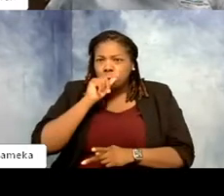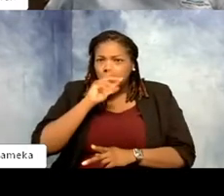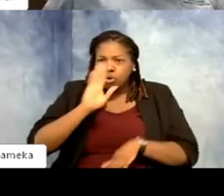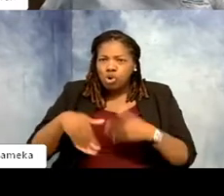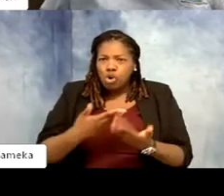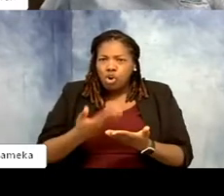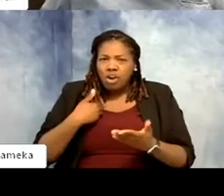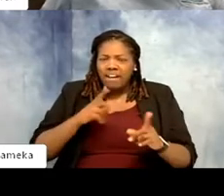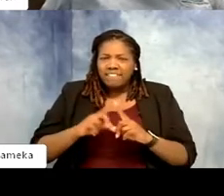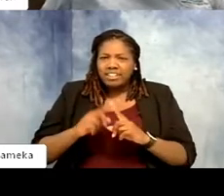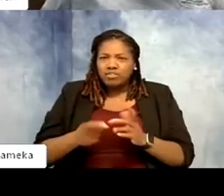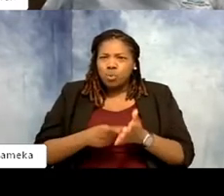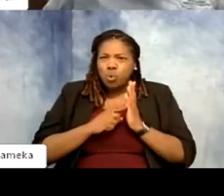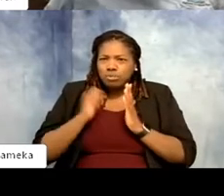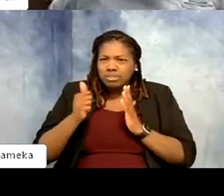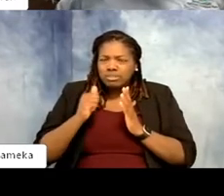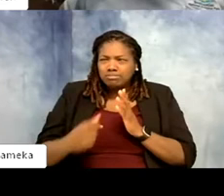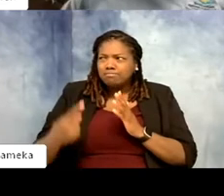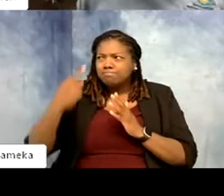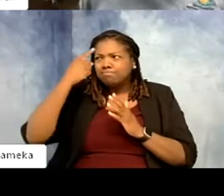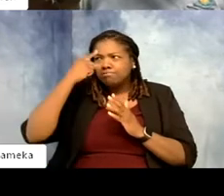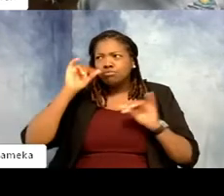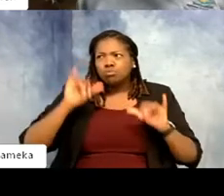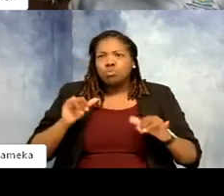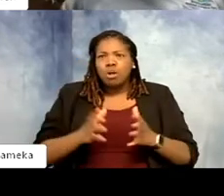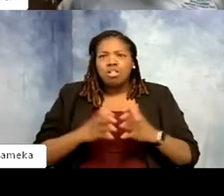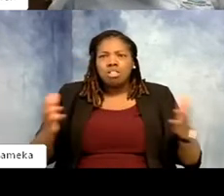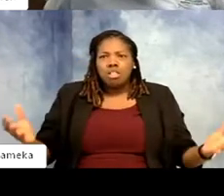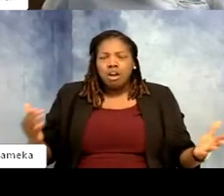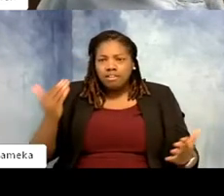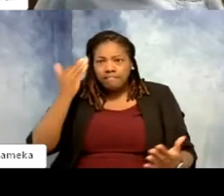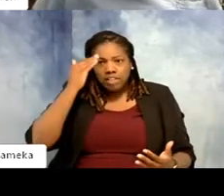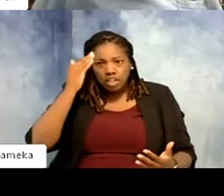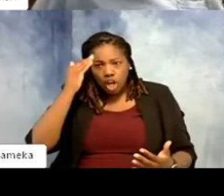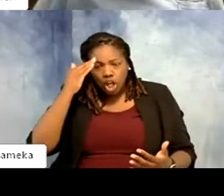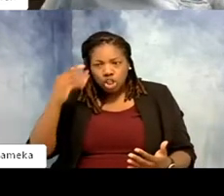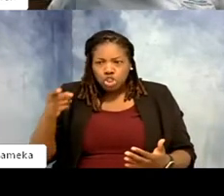requirements and it just makes me think how much knowledge you've accumulated over your career.